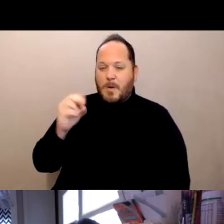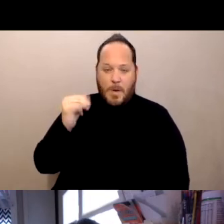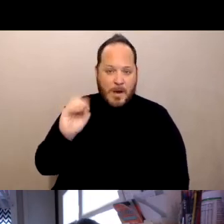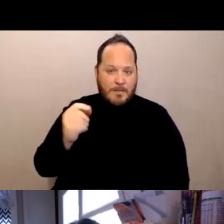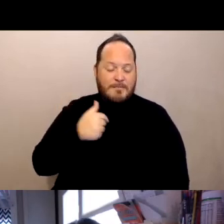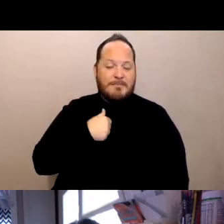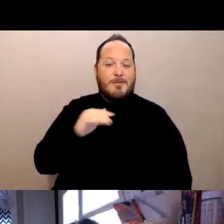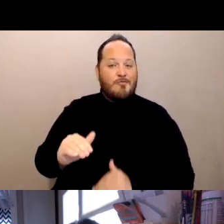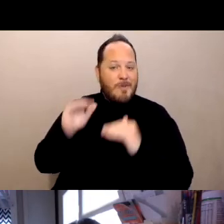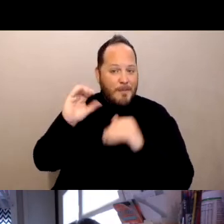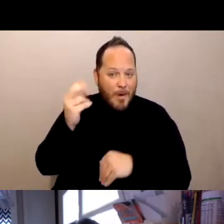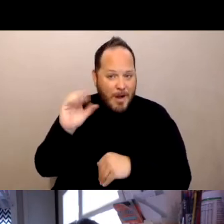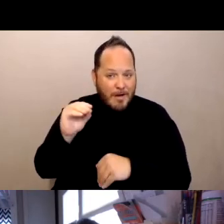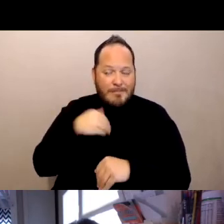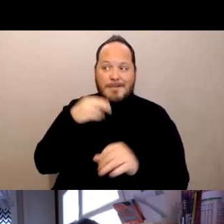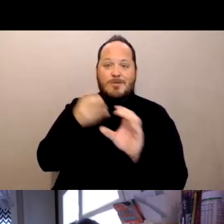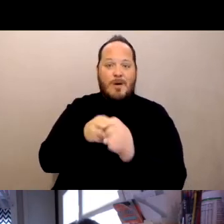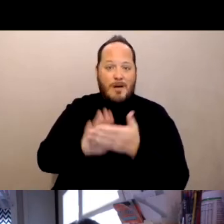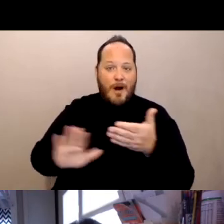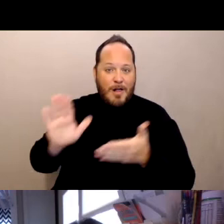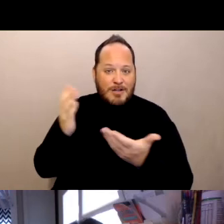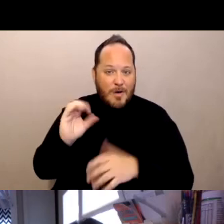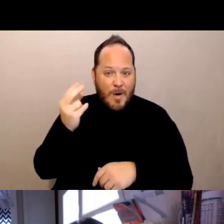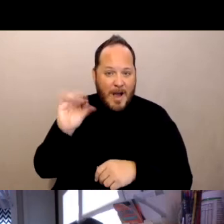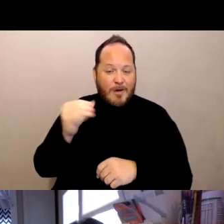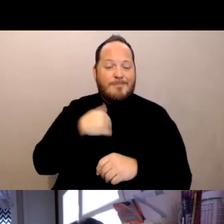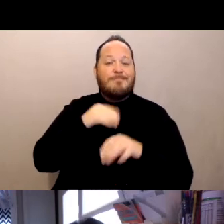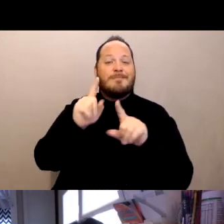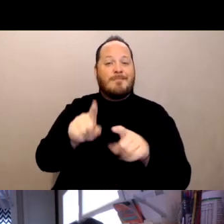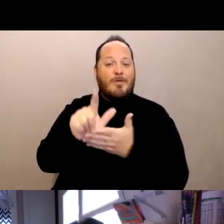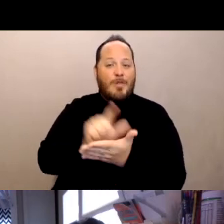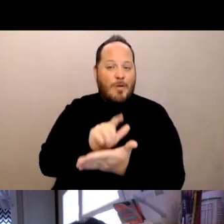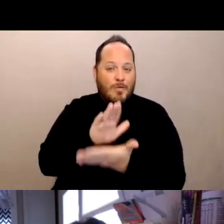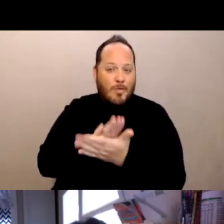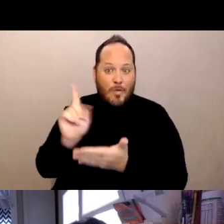I went to law school at Ohio state, and by the time I got out of law school